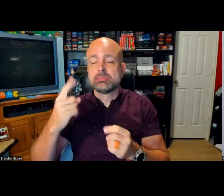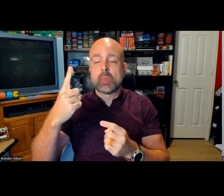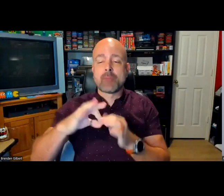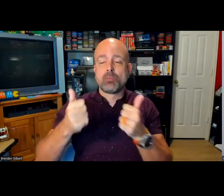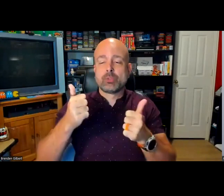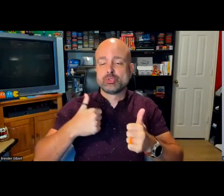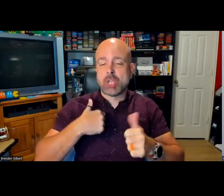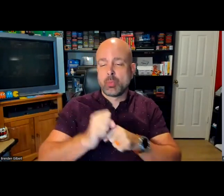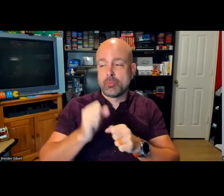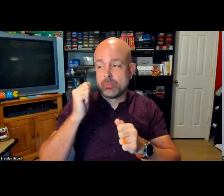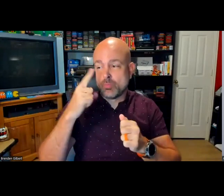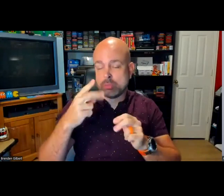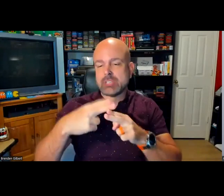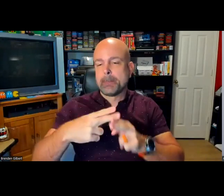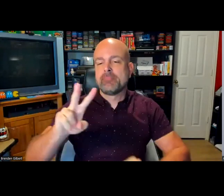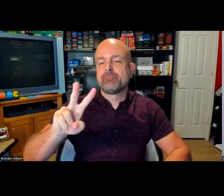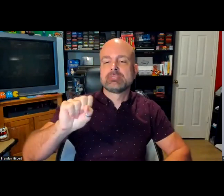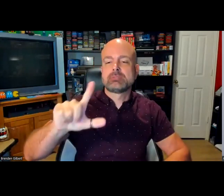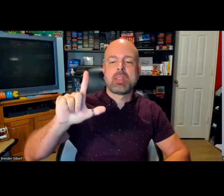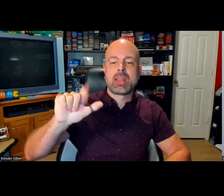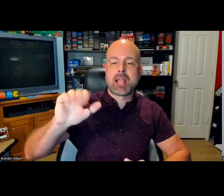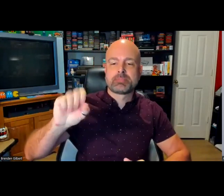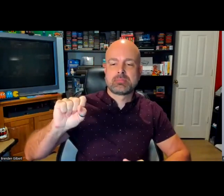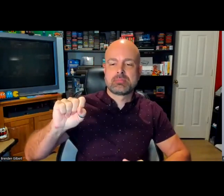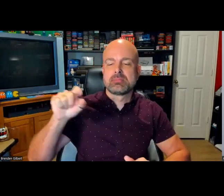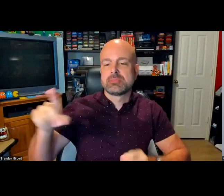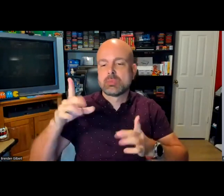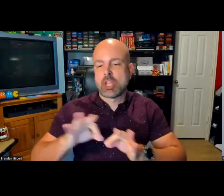accessibility so I was able to use those things. I work with